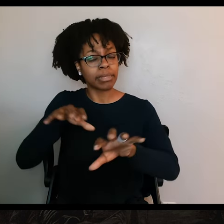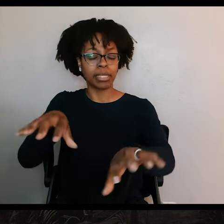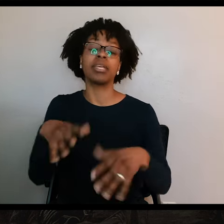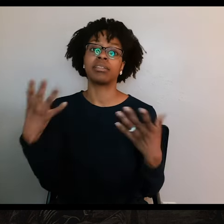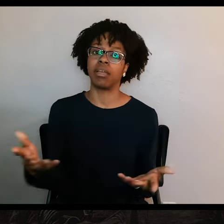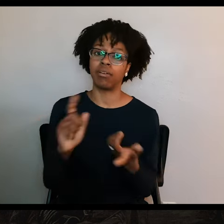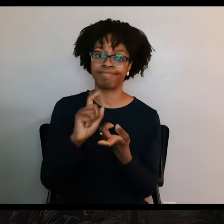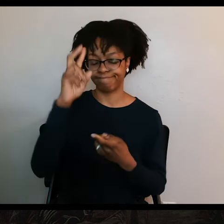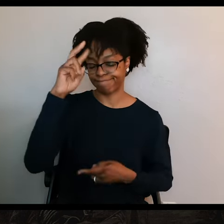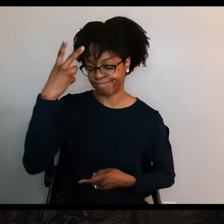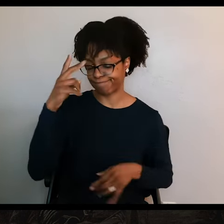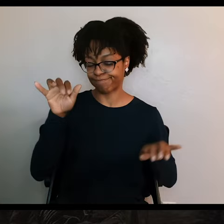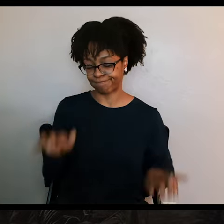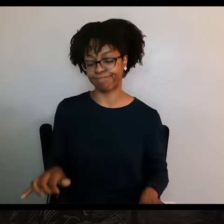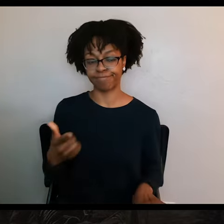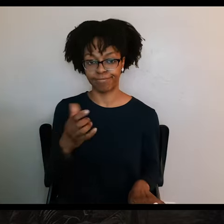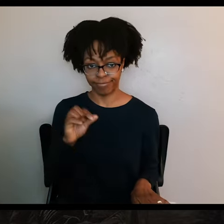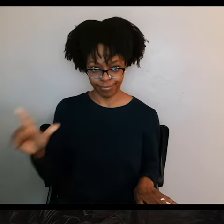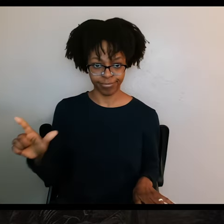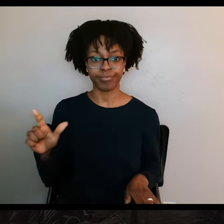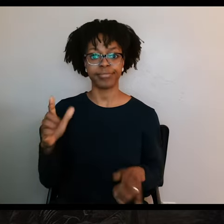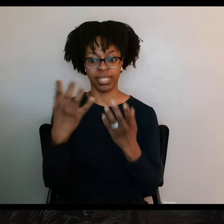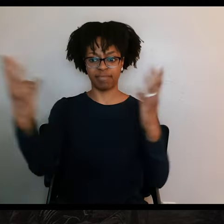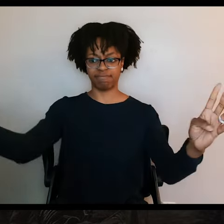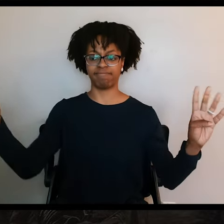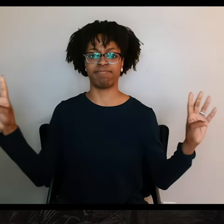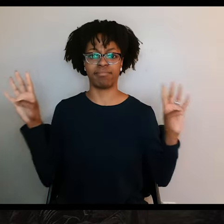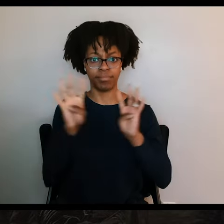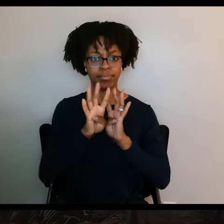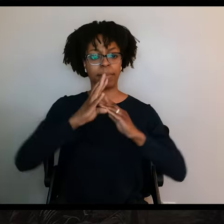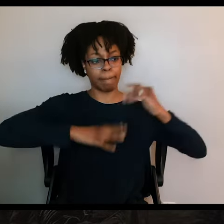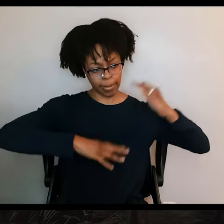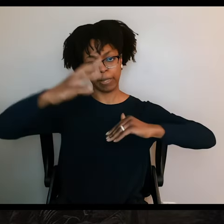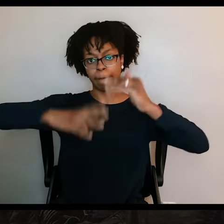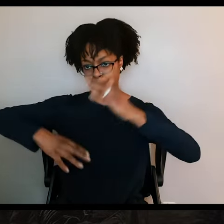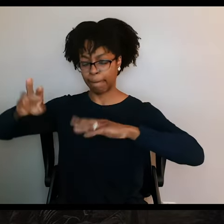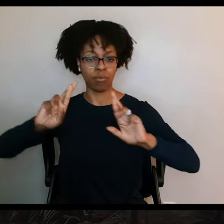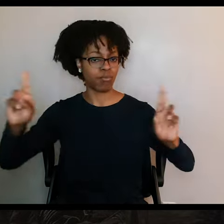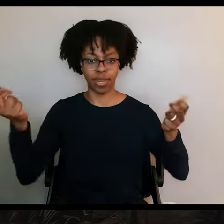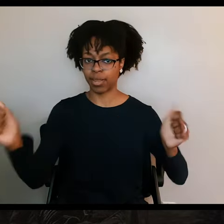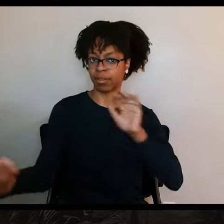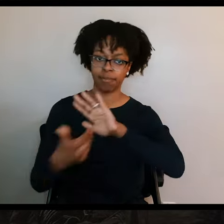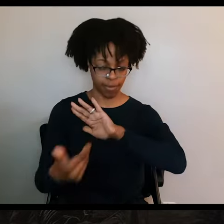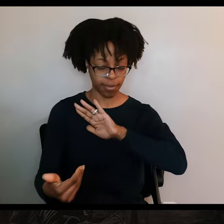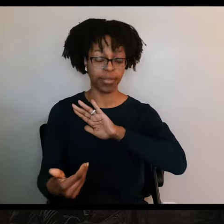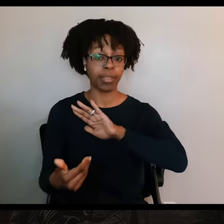So Fannin decided to stay put in Goliad and build up the defenses of Fort Defiance, to be ready for any attack that might come.